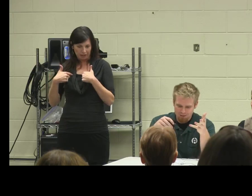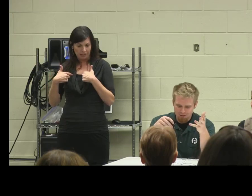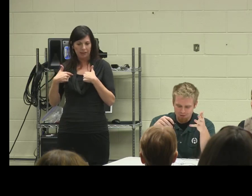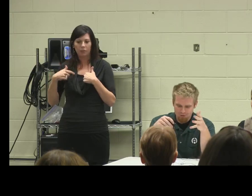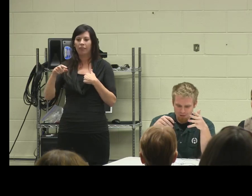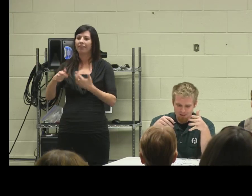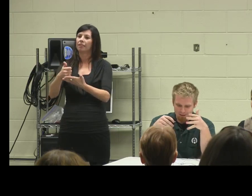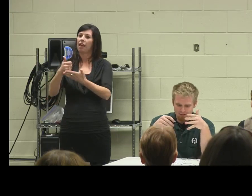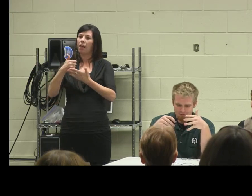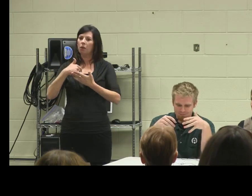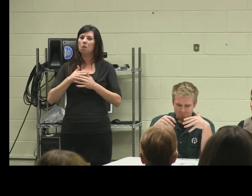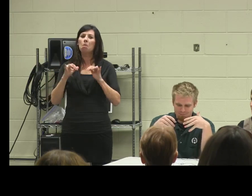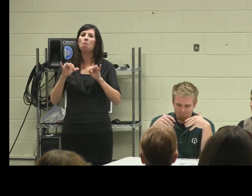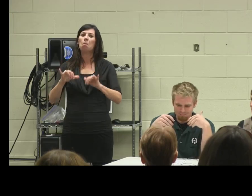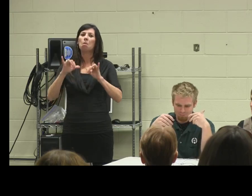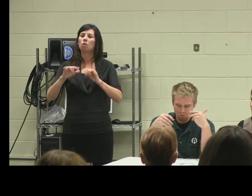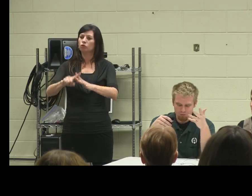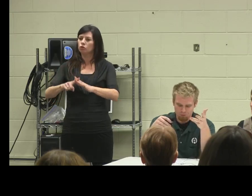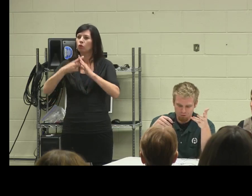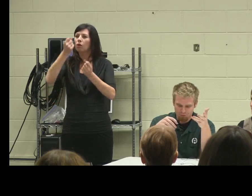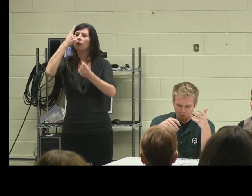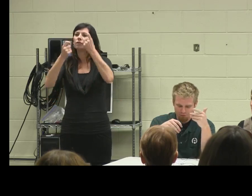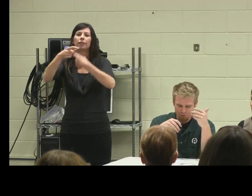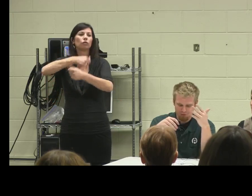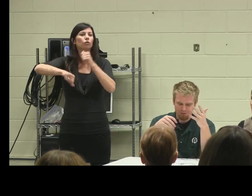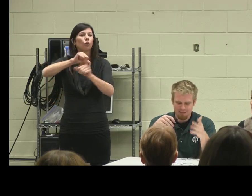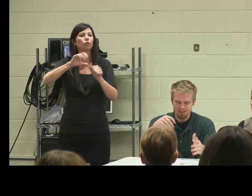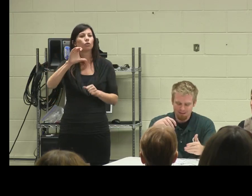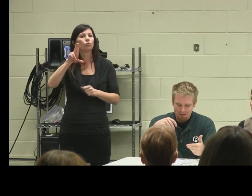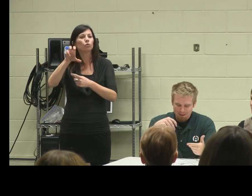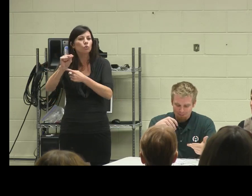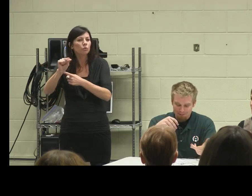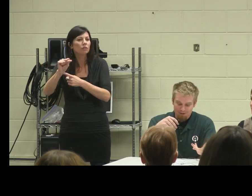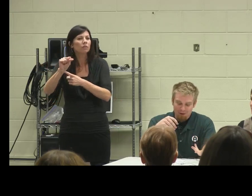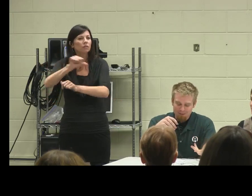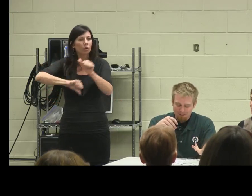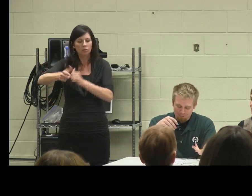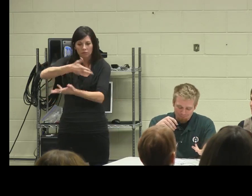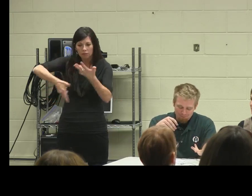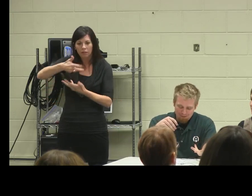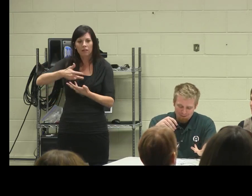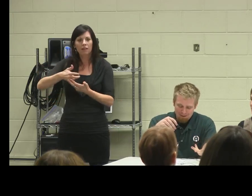in actually understanding social cues and social understanding, and being able talk to people